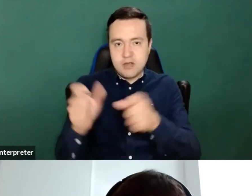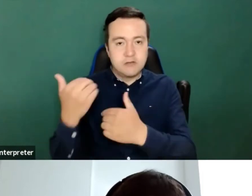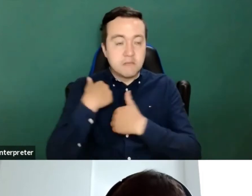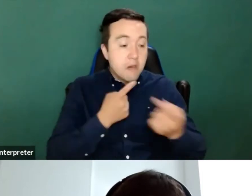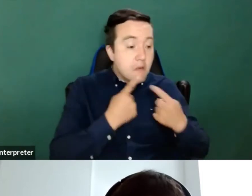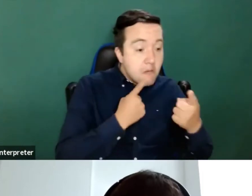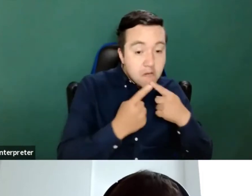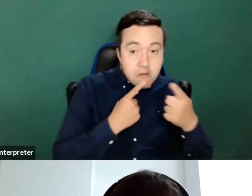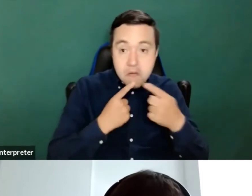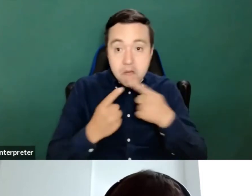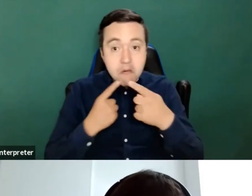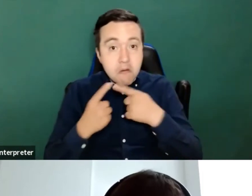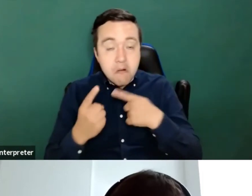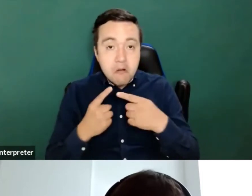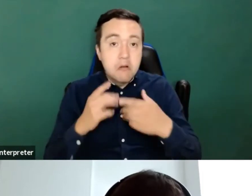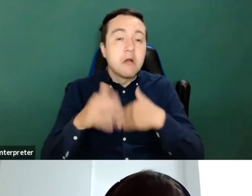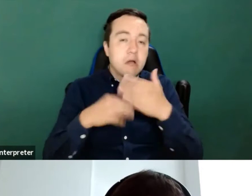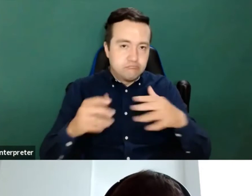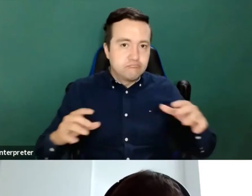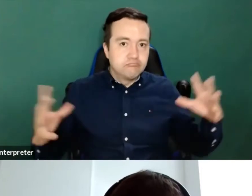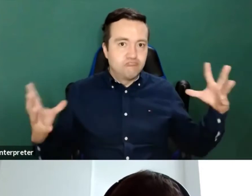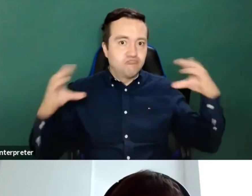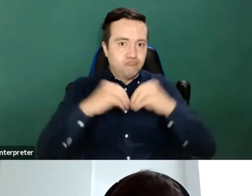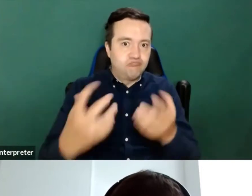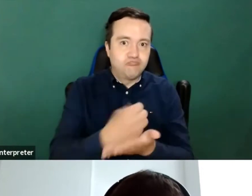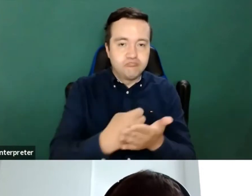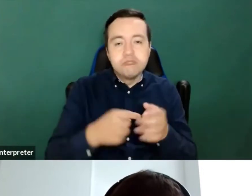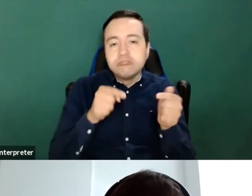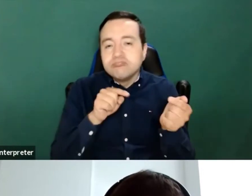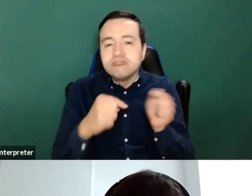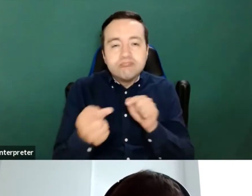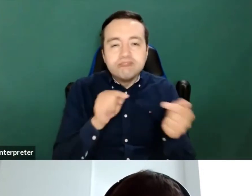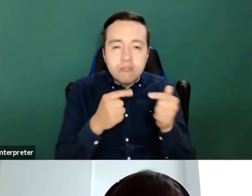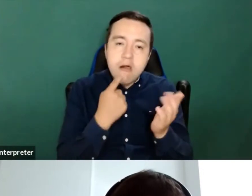And then we will hopefully have a very good short discussion with with June and Barbara